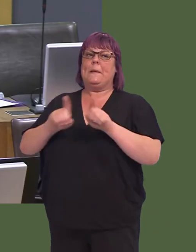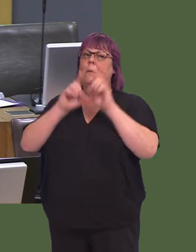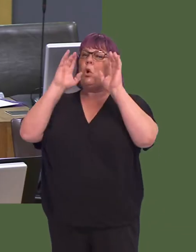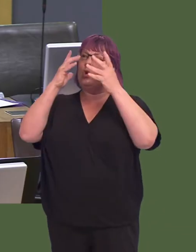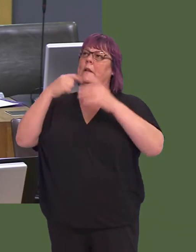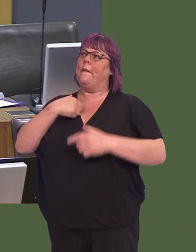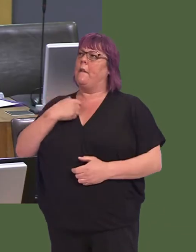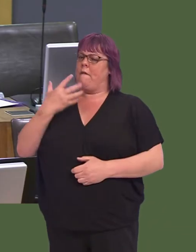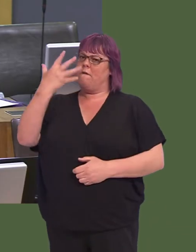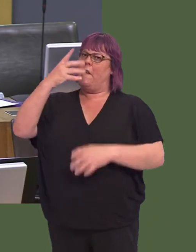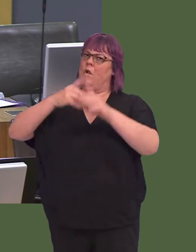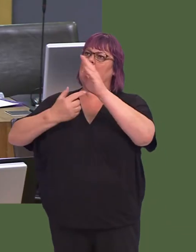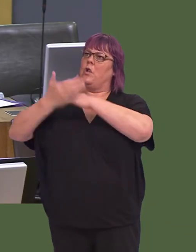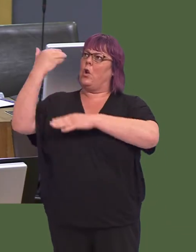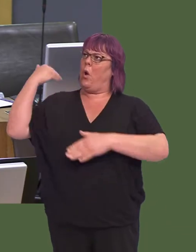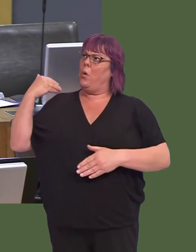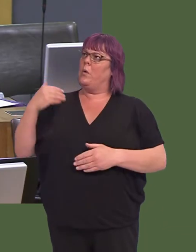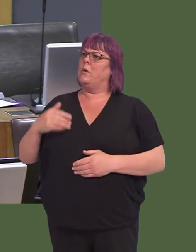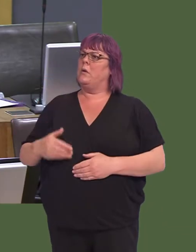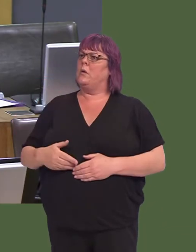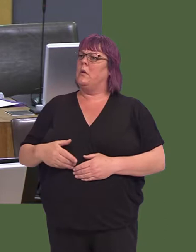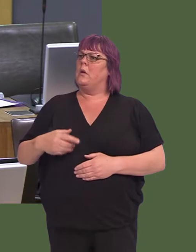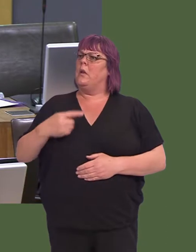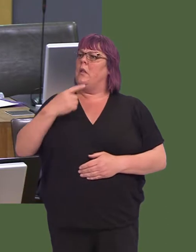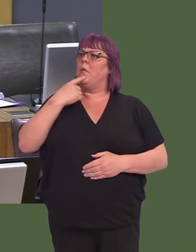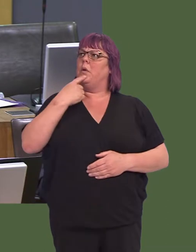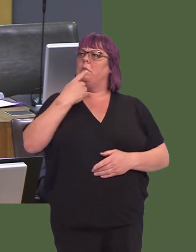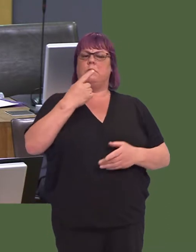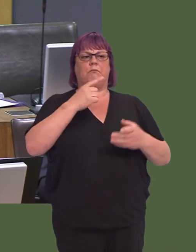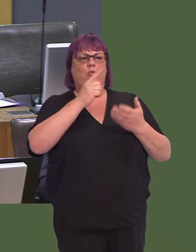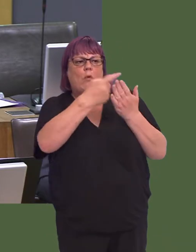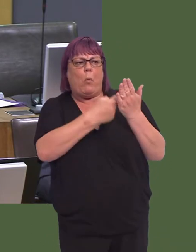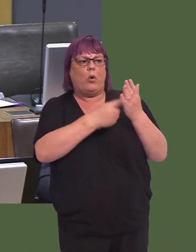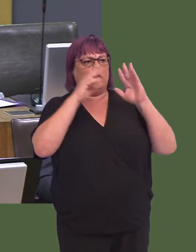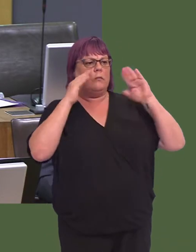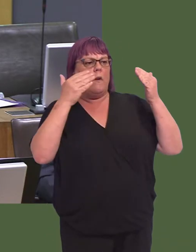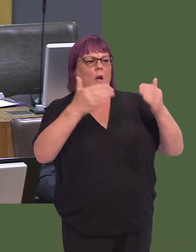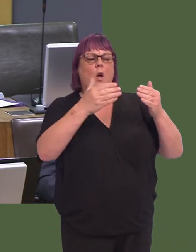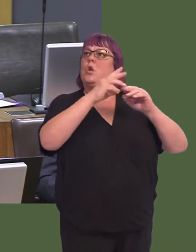a good five years now since it was reported that the revival of Swansea castle would provide